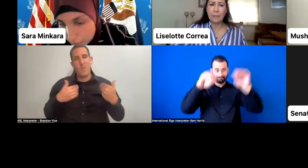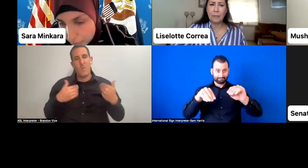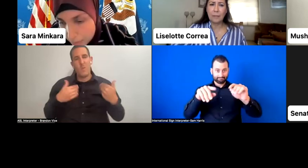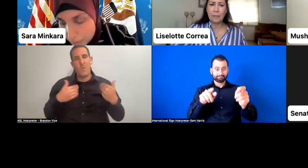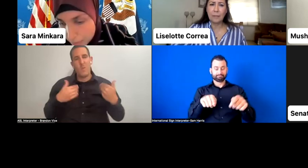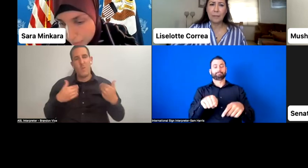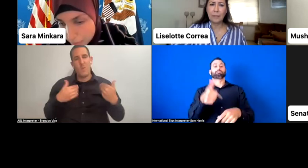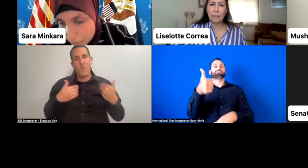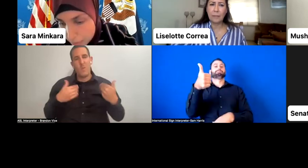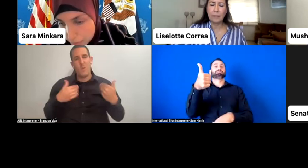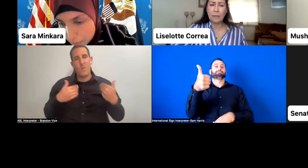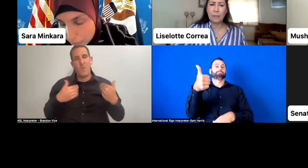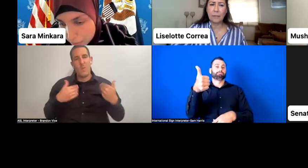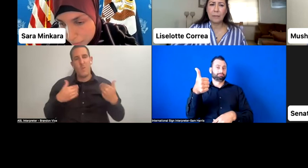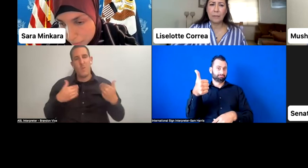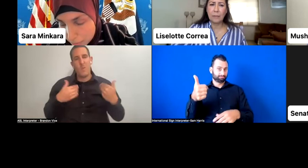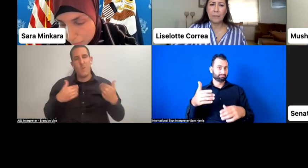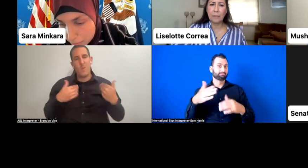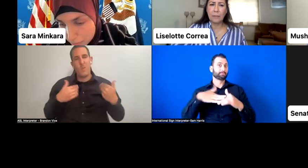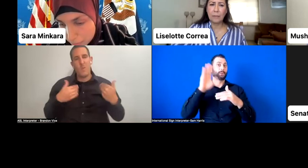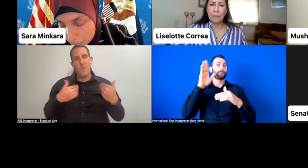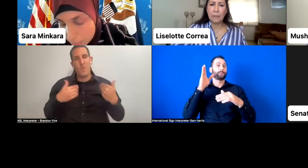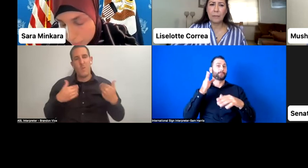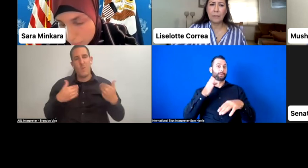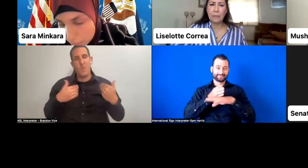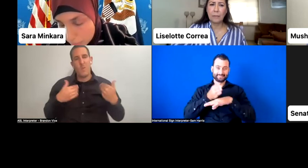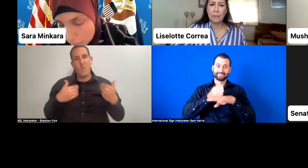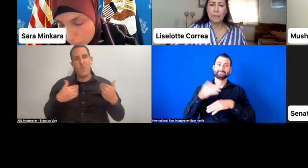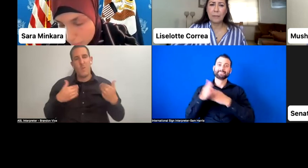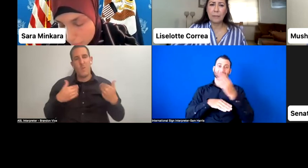you know sometimes everyone is write in to vote. Sometimes the tables are not--